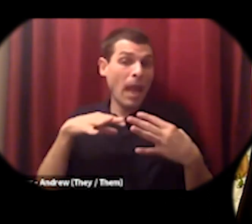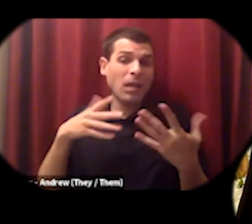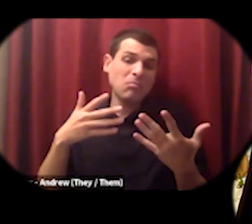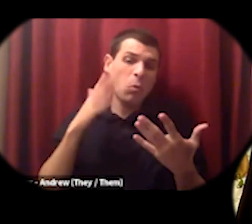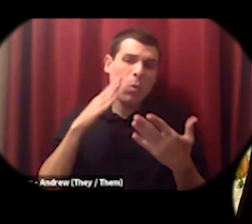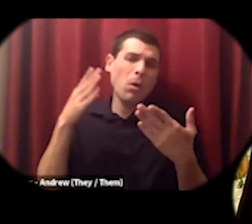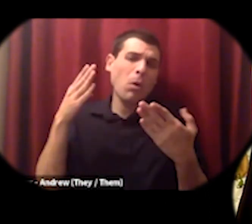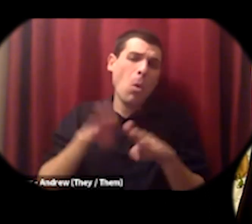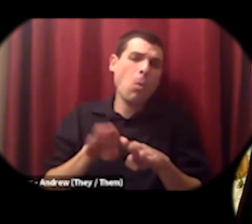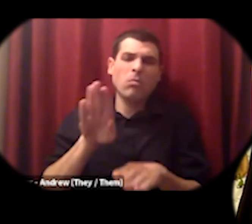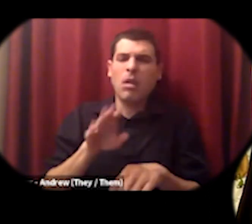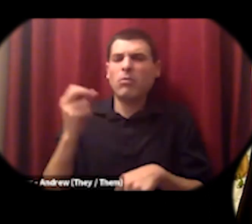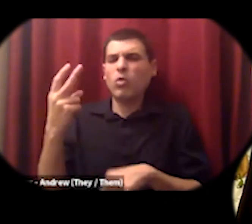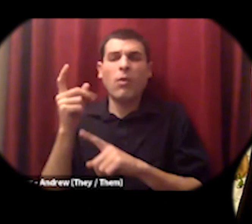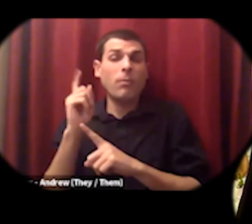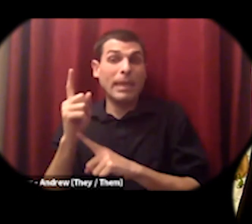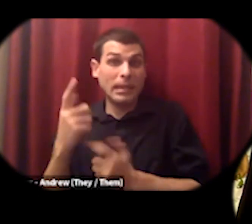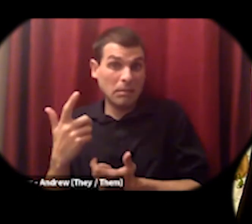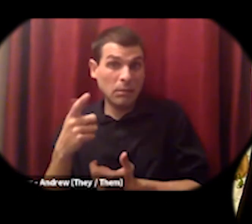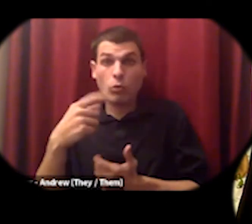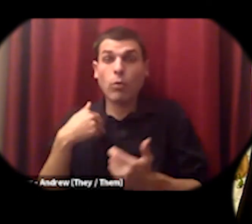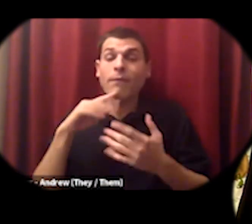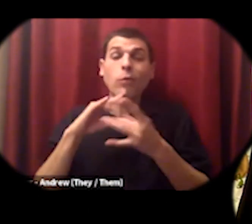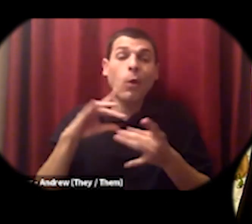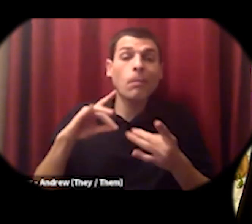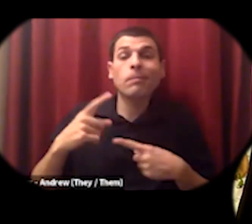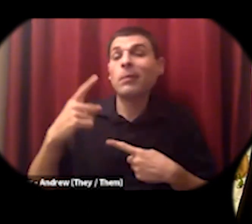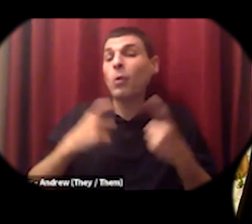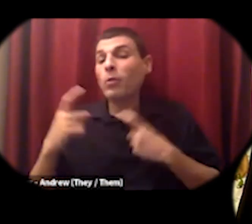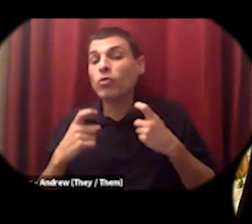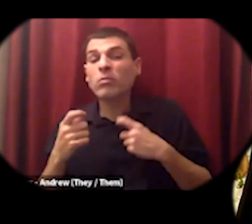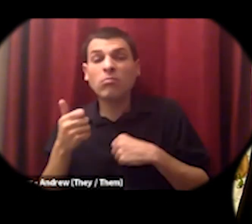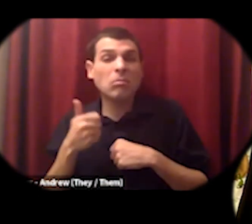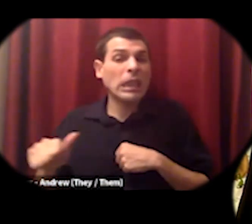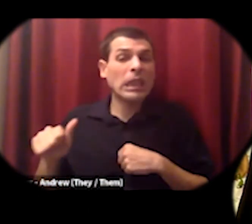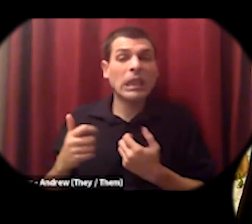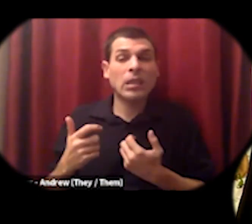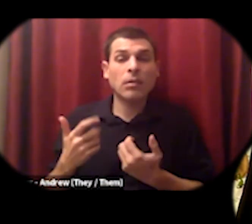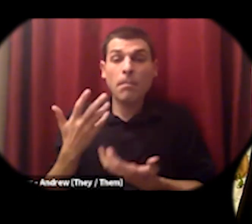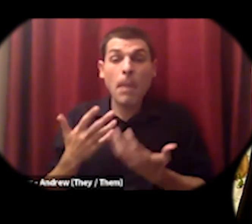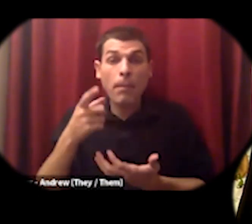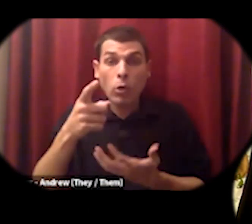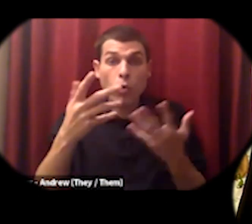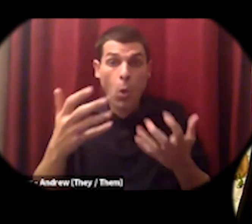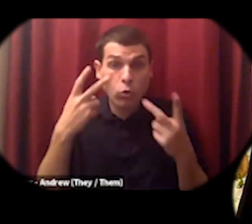to hear comments or questions maybe directions that you'd like to see these go in the future